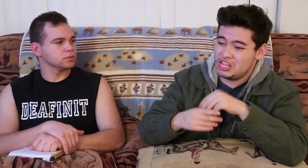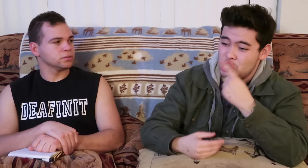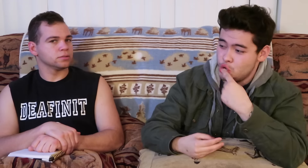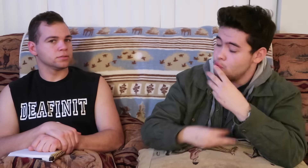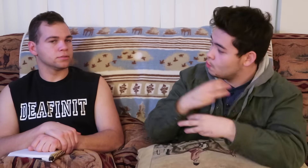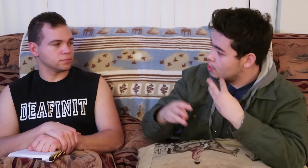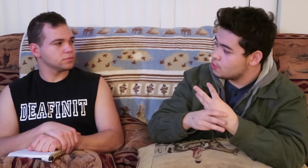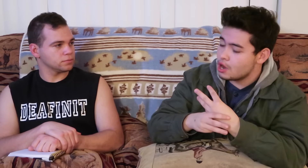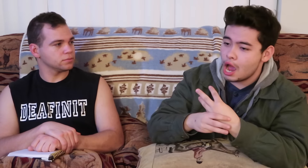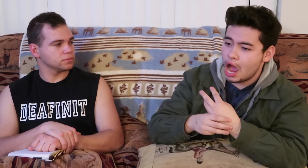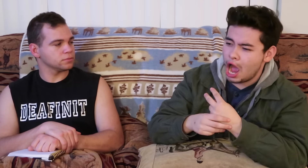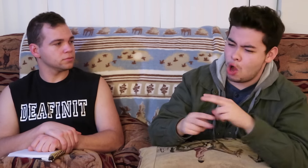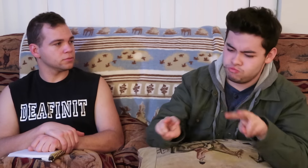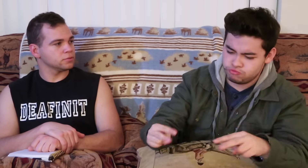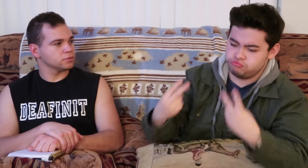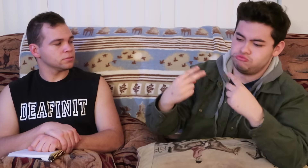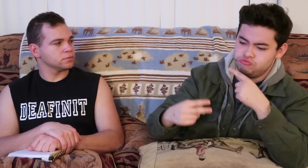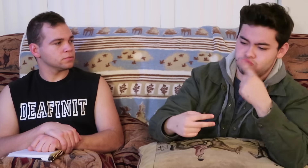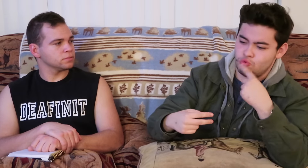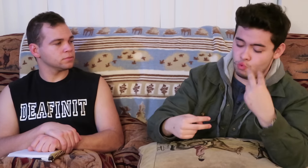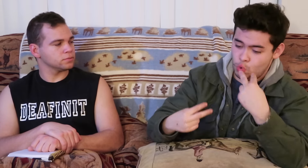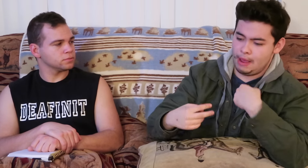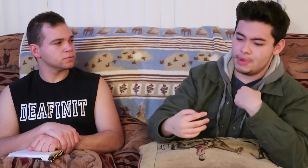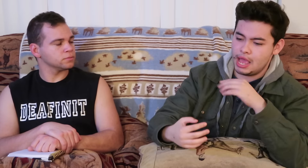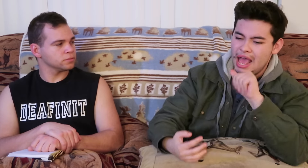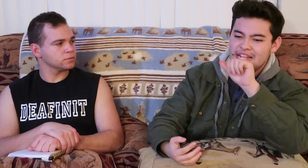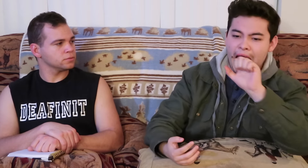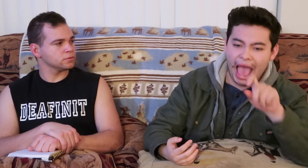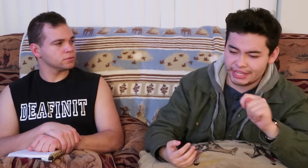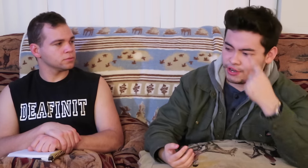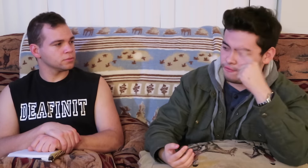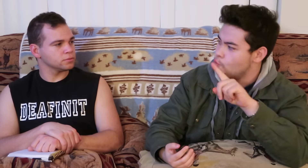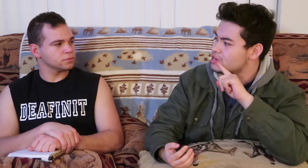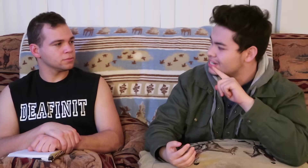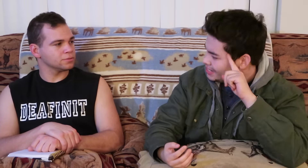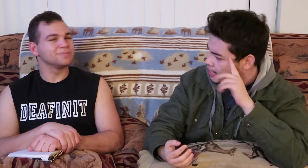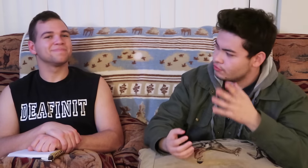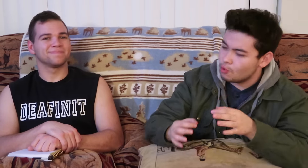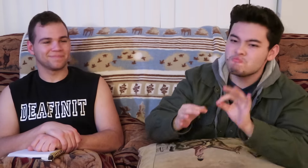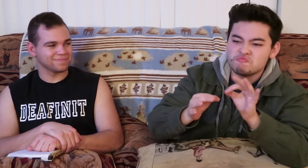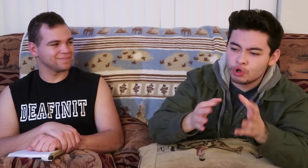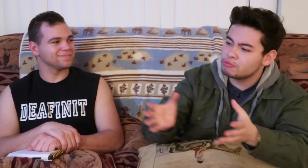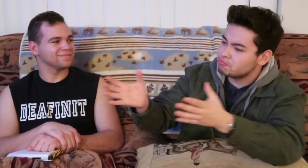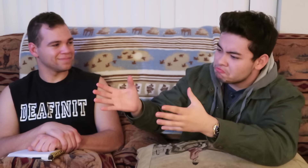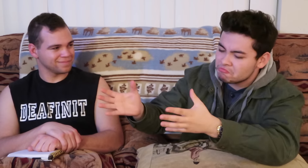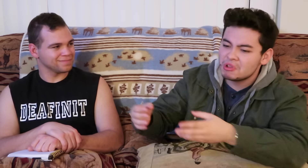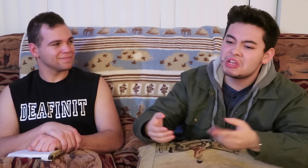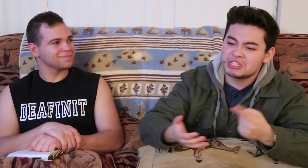in a hearing world, when hearing people look at me, they look at me as an asset for deaf people you know? like interpreting converstations between deaf and hearing